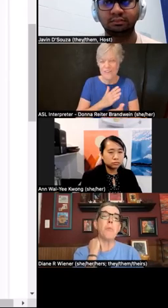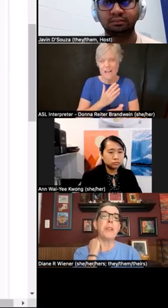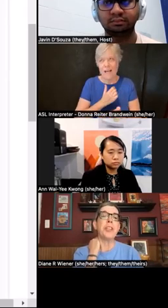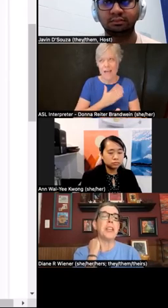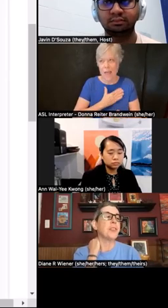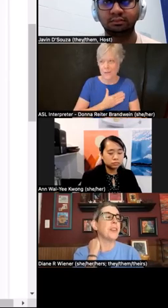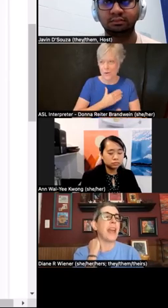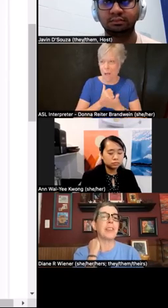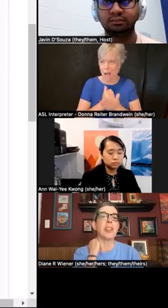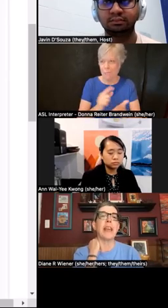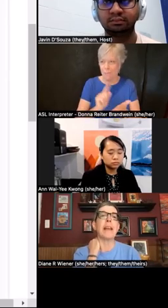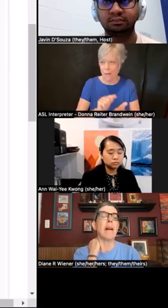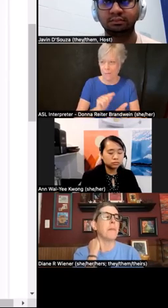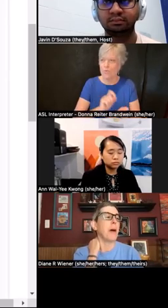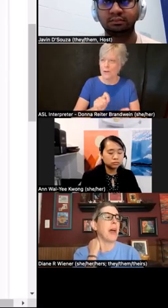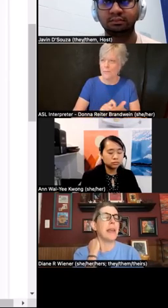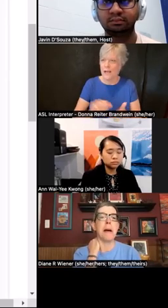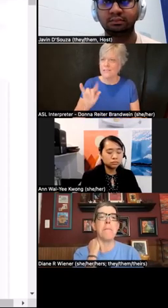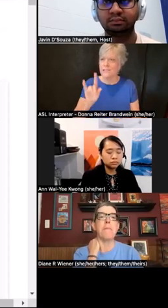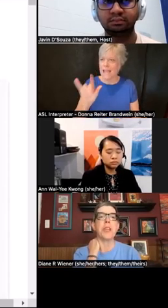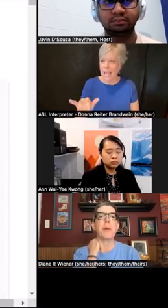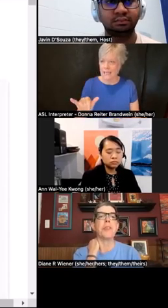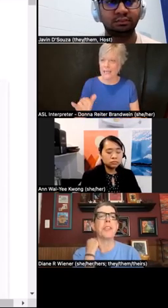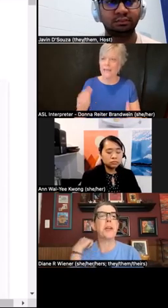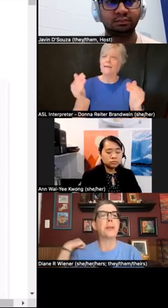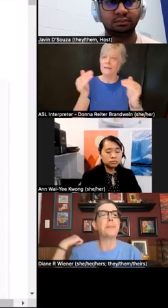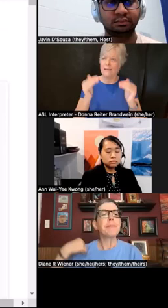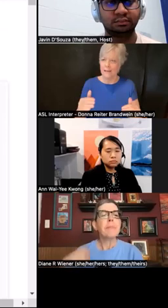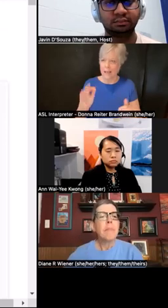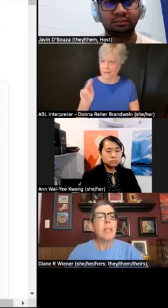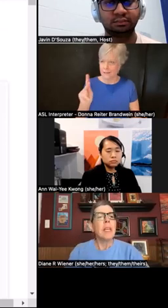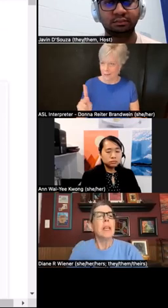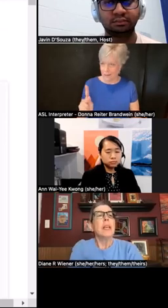which is the next link in my sequence here.